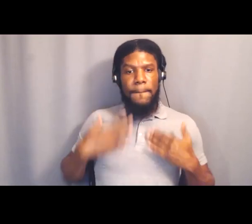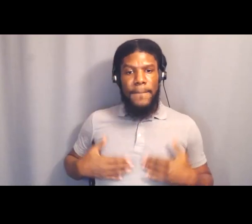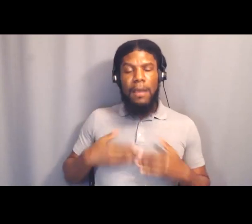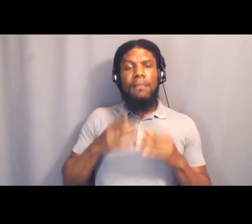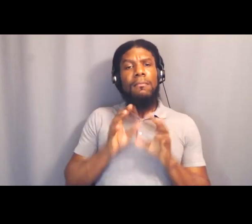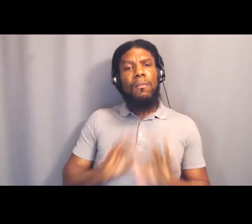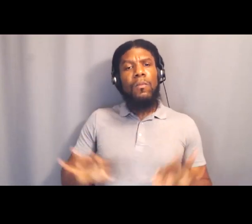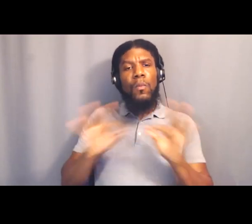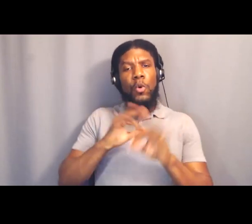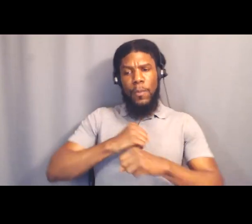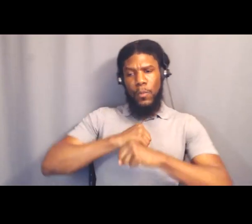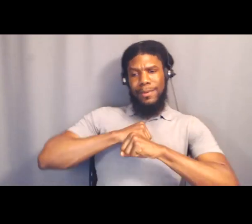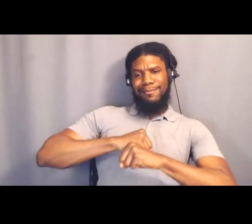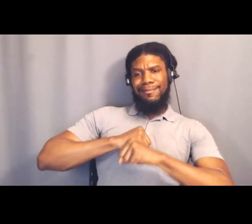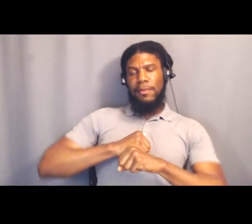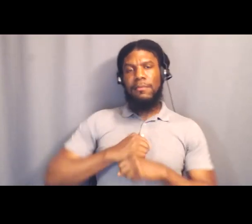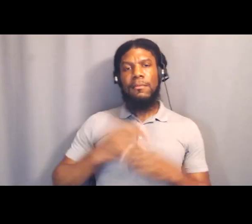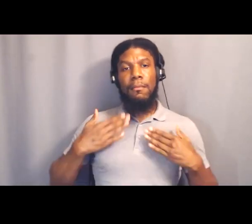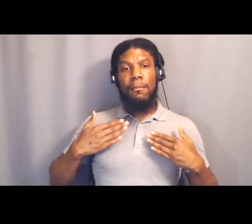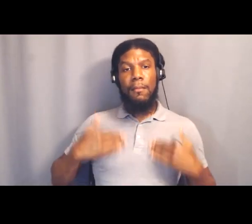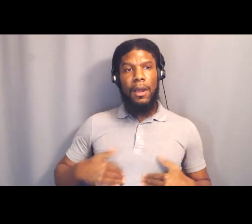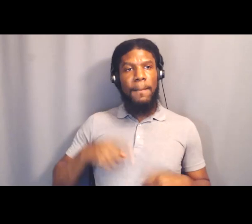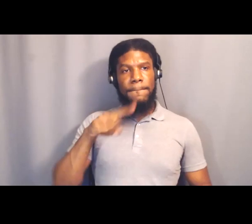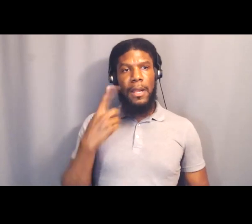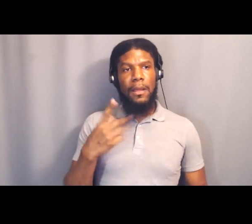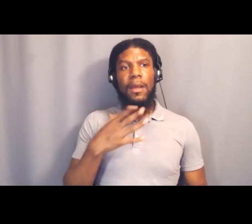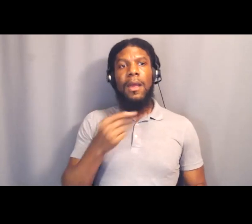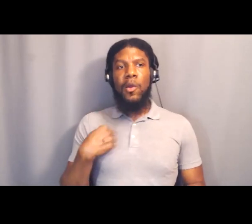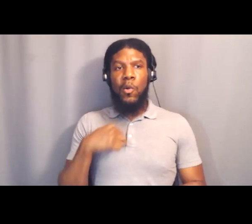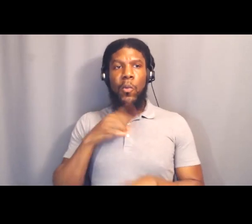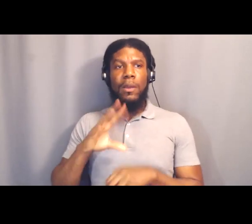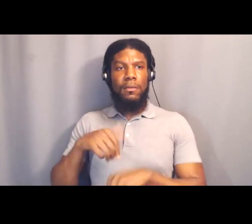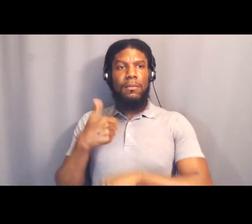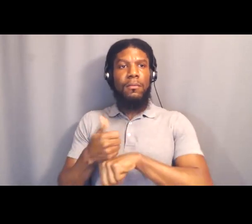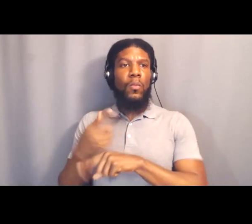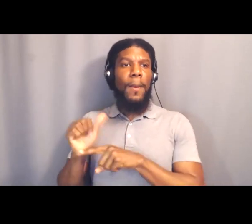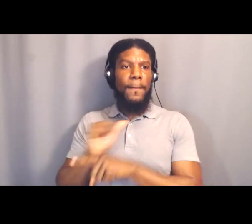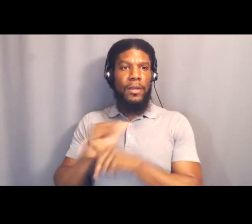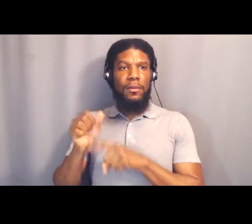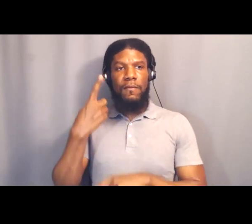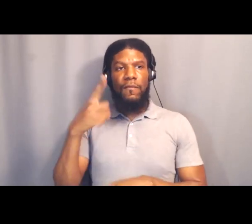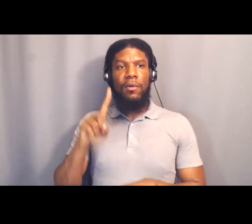that we have in Black Lives Matter with our ally groups, White People 4 Black Lives and Showing Up for Racial Justice,